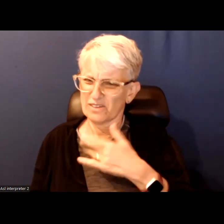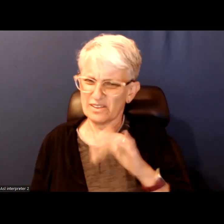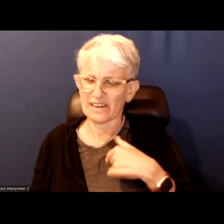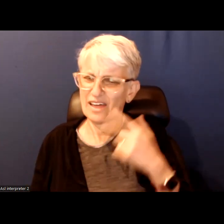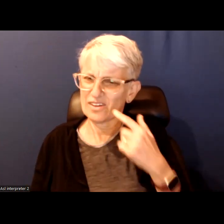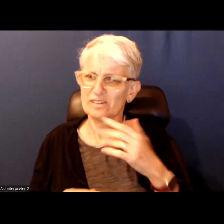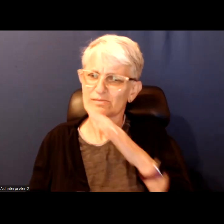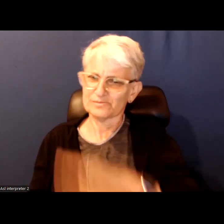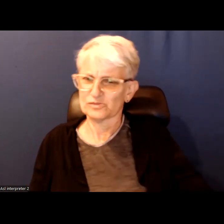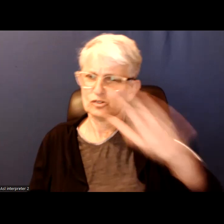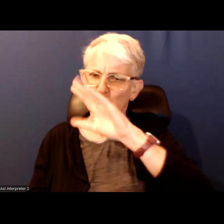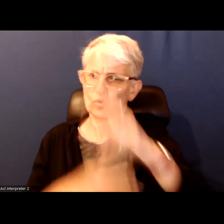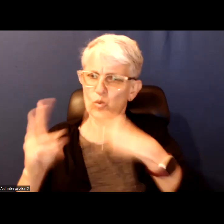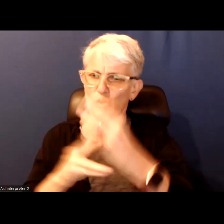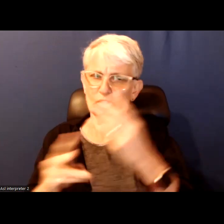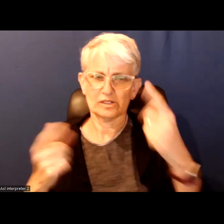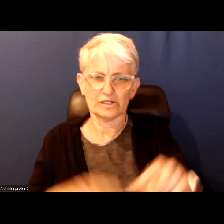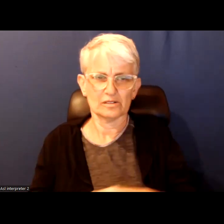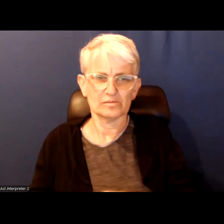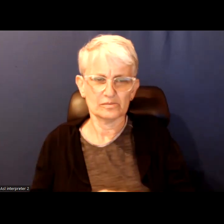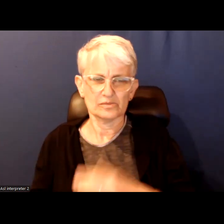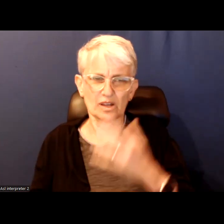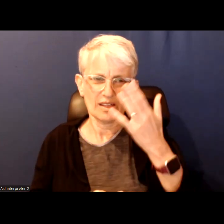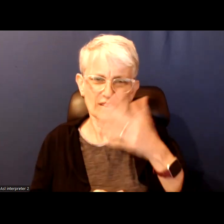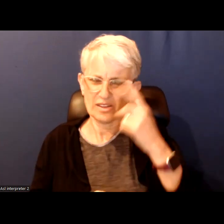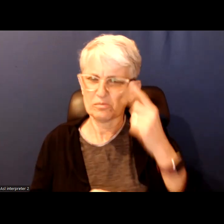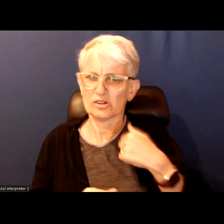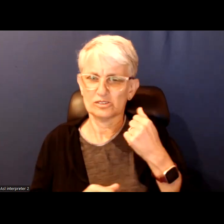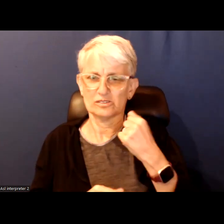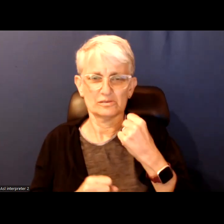I think it is a product of being so isolated for three years.